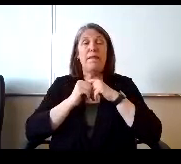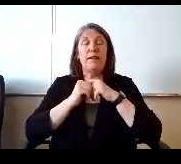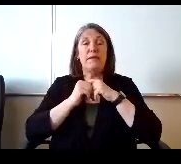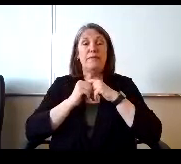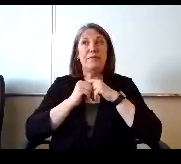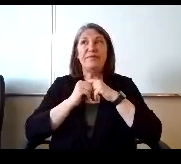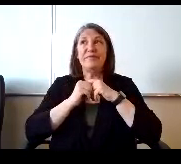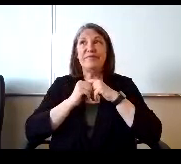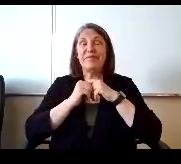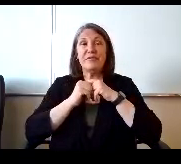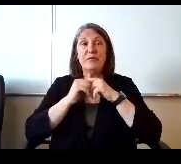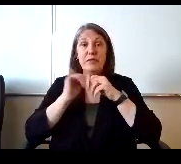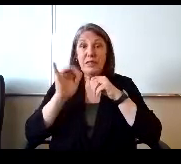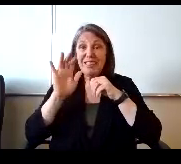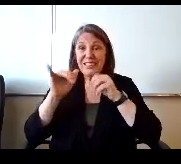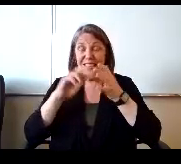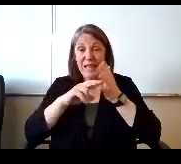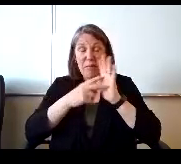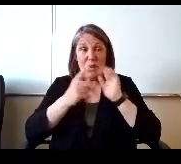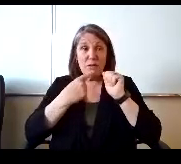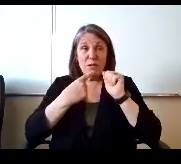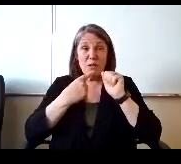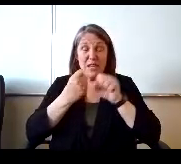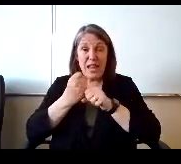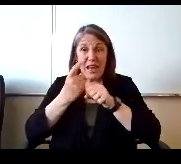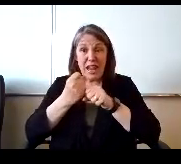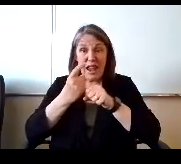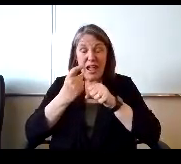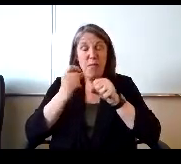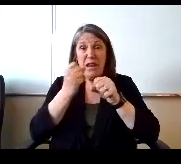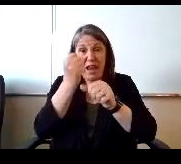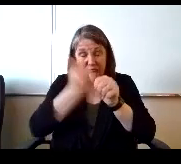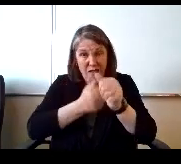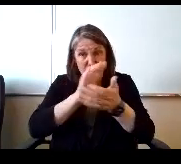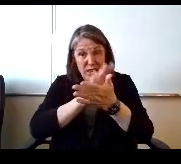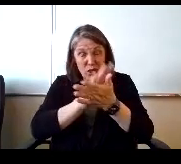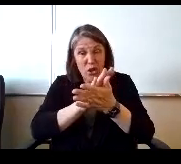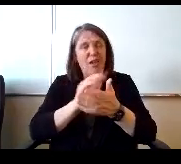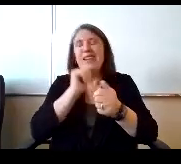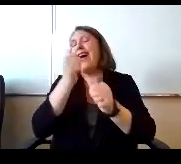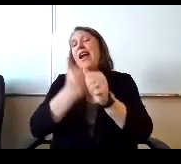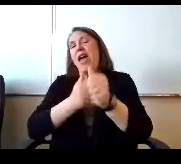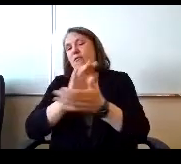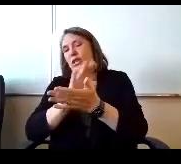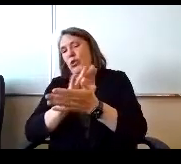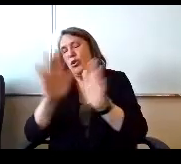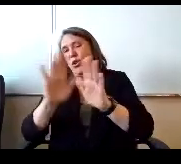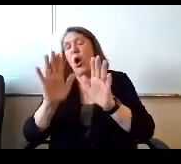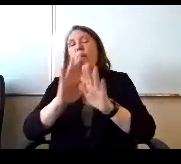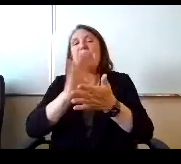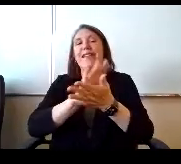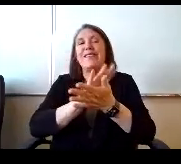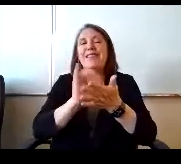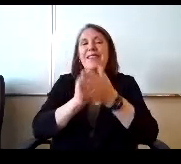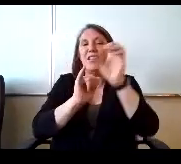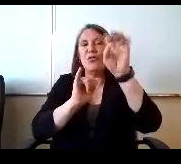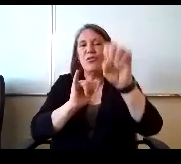Does that mean you said it's at every single site? It is not every single site at the sites that you said on here.